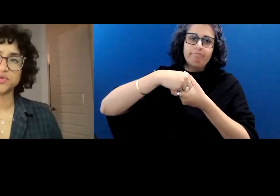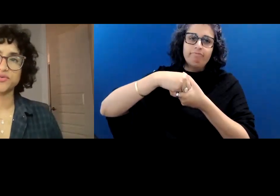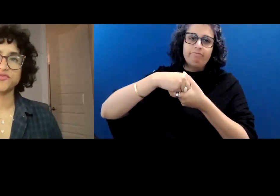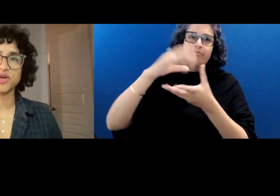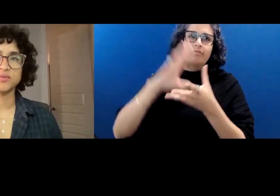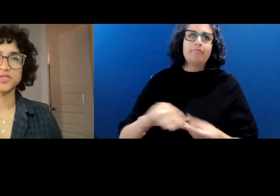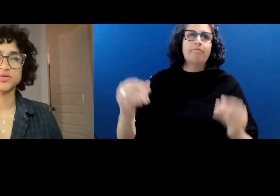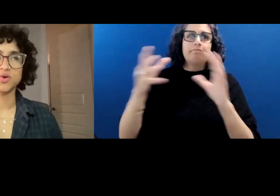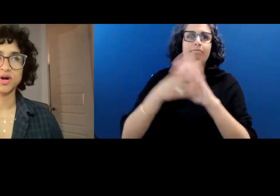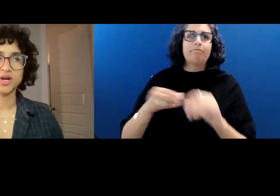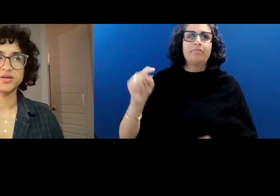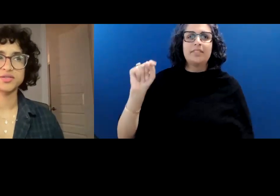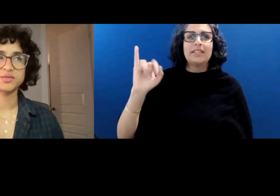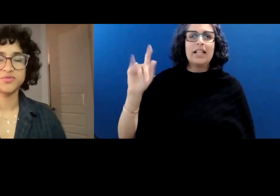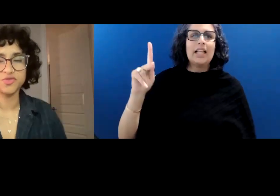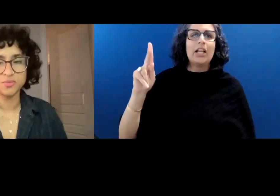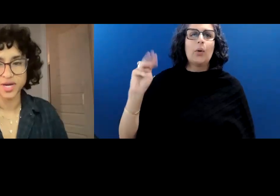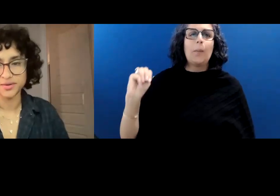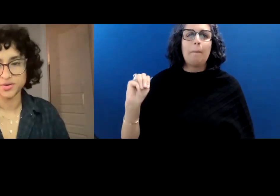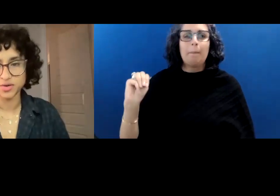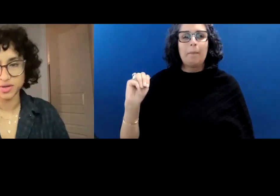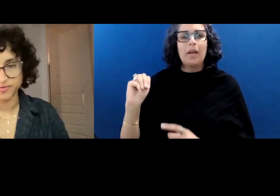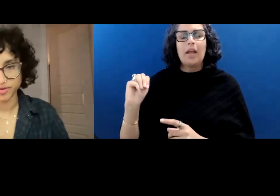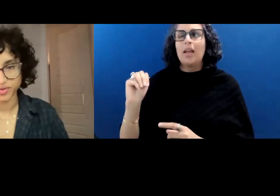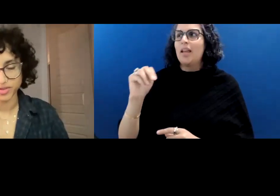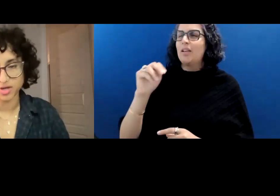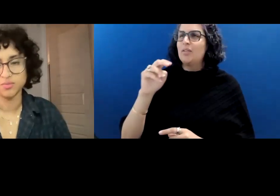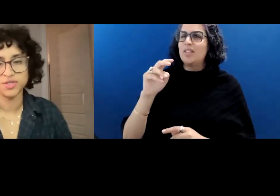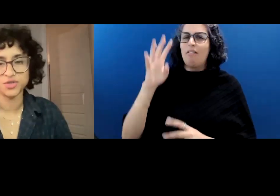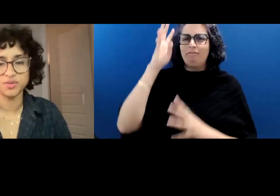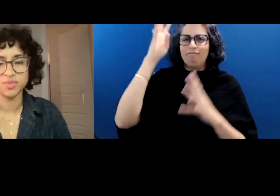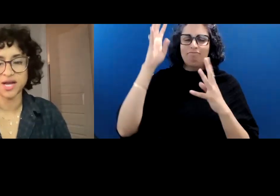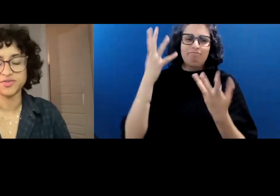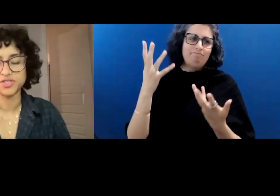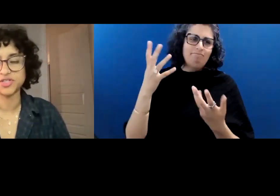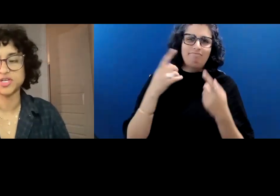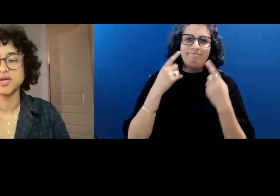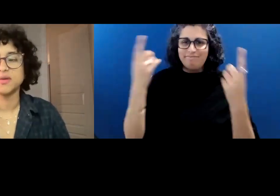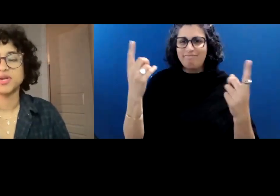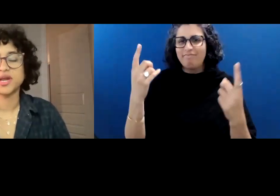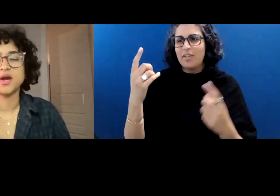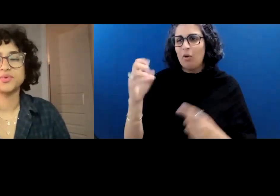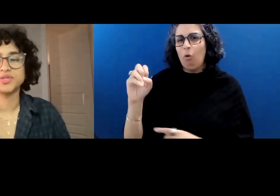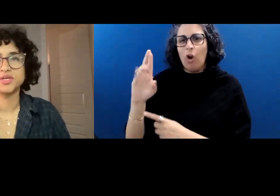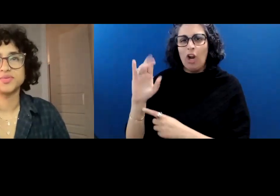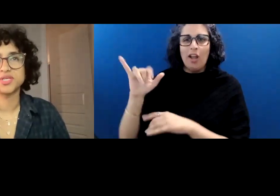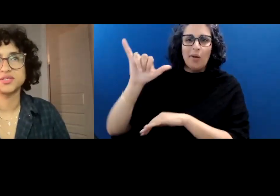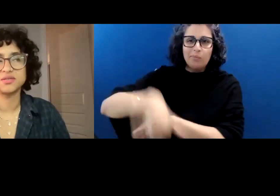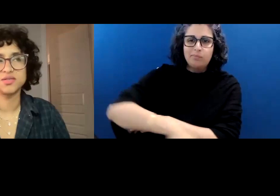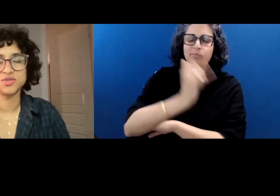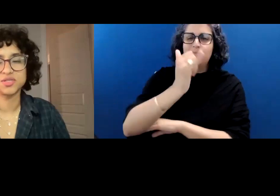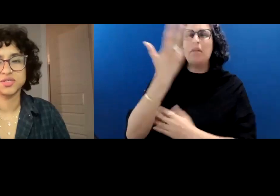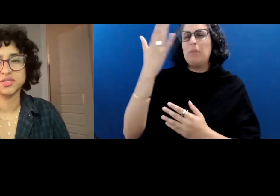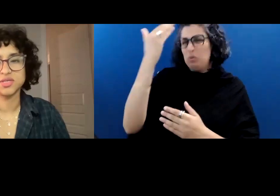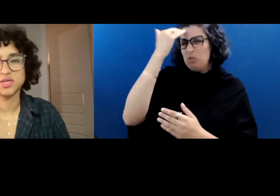sort of famous orca. Some of you might know him from the documentary Blackfish, but I got really obsessed and interested